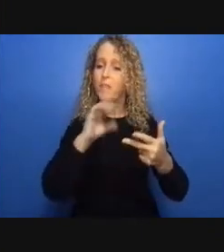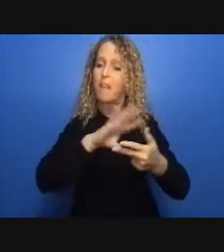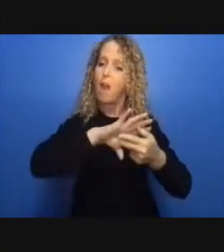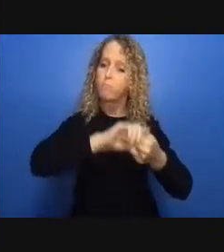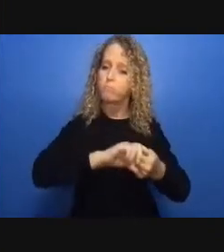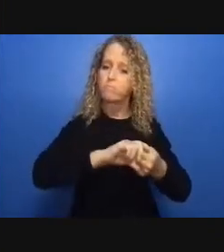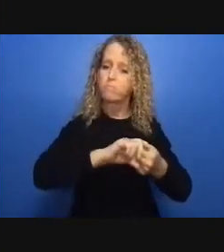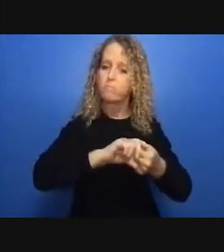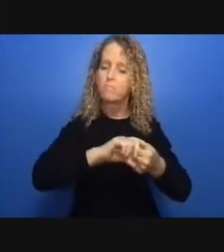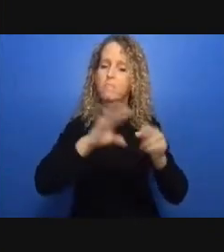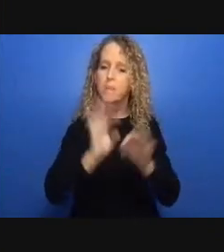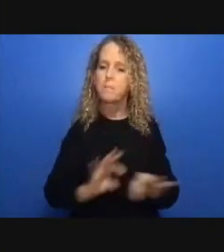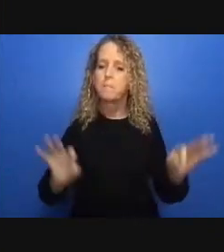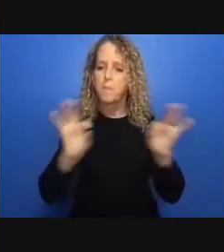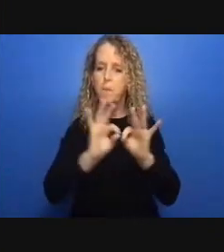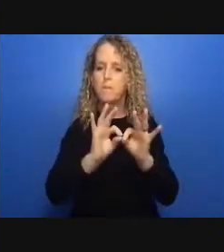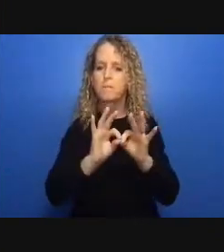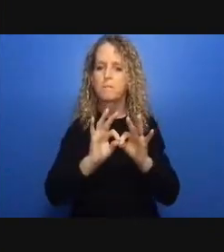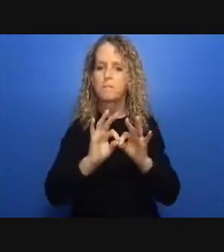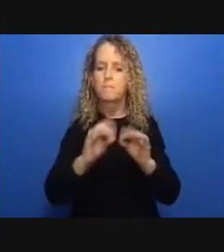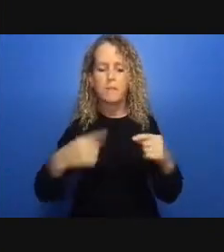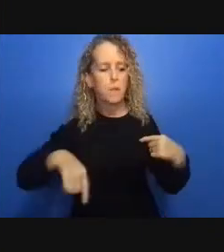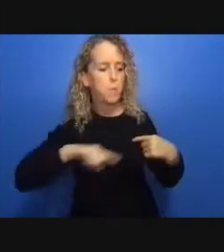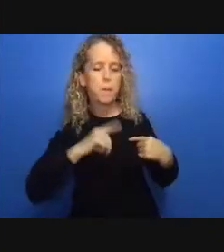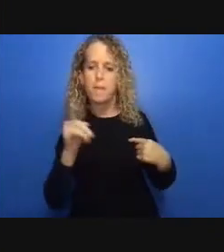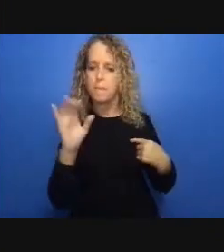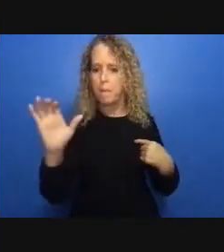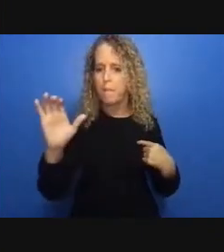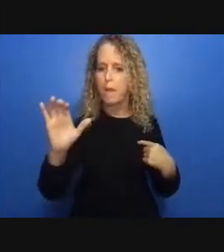while sending everyone back home in march intended to keep people safe